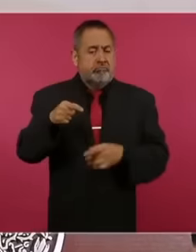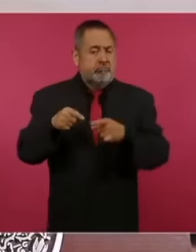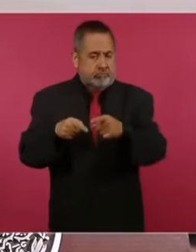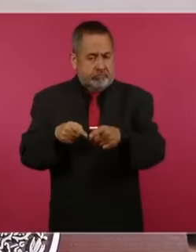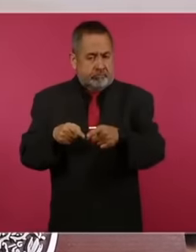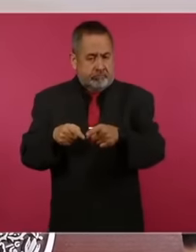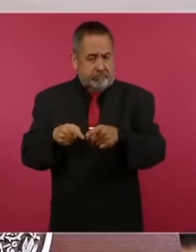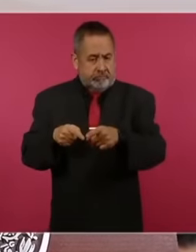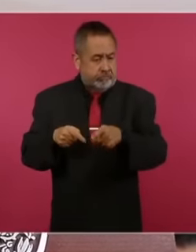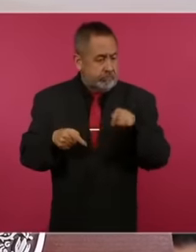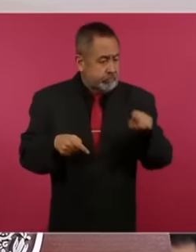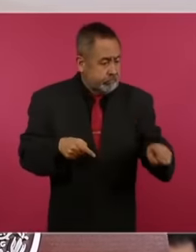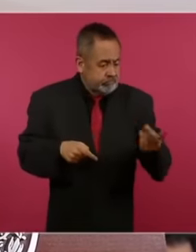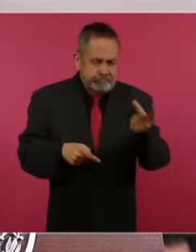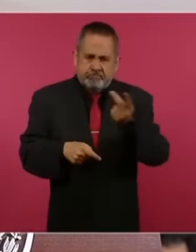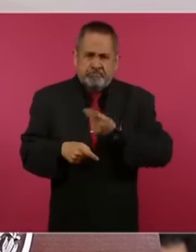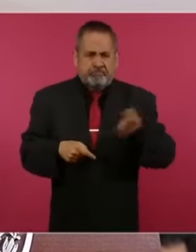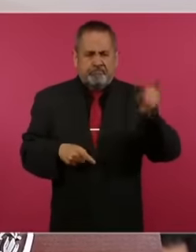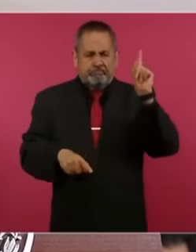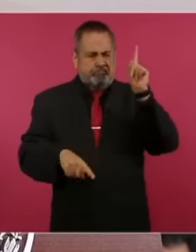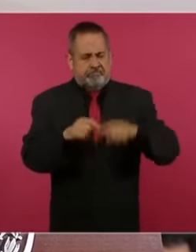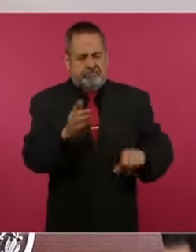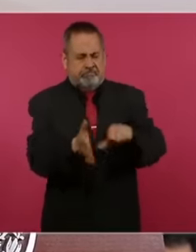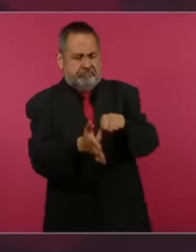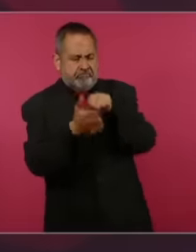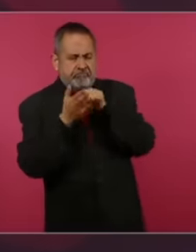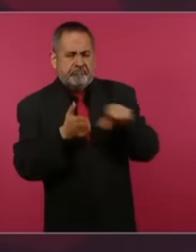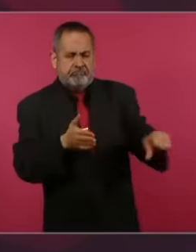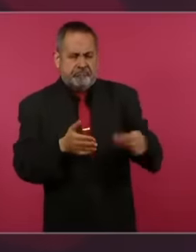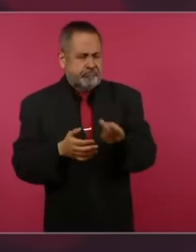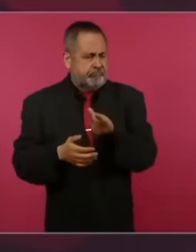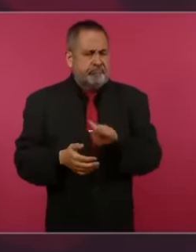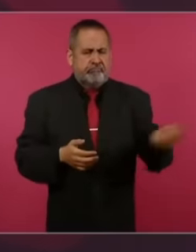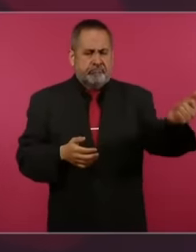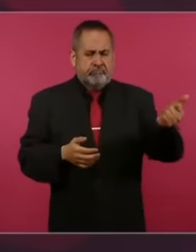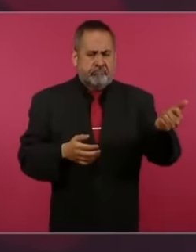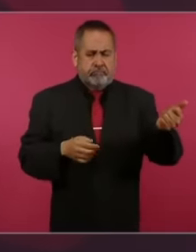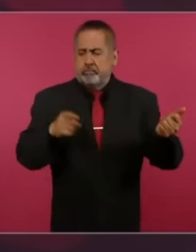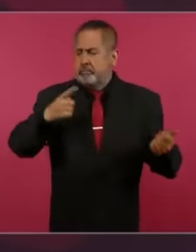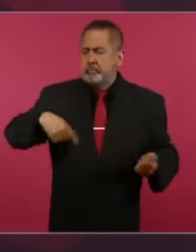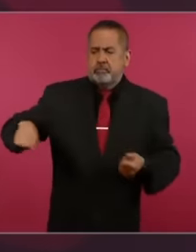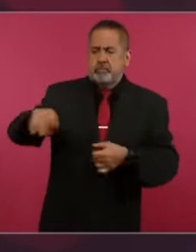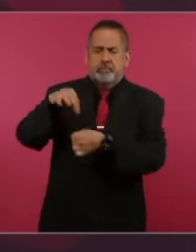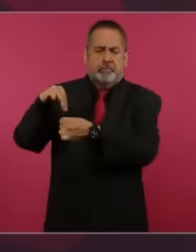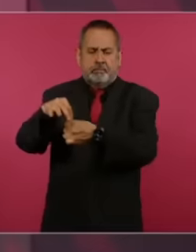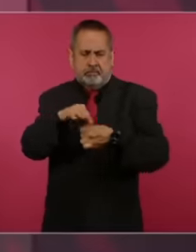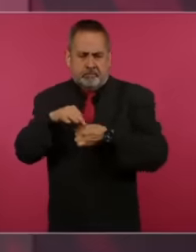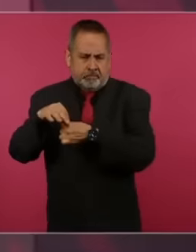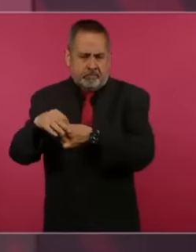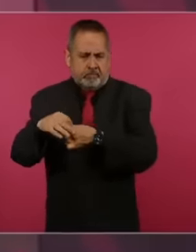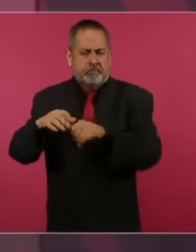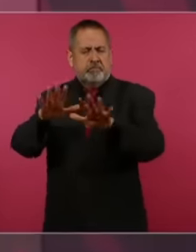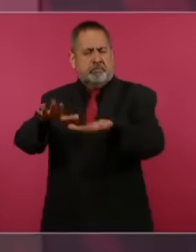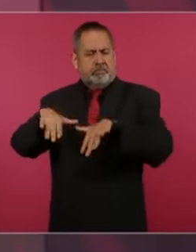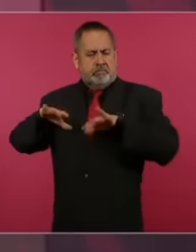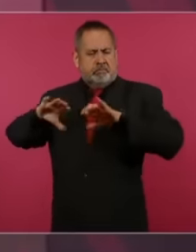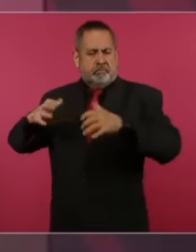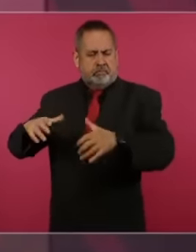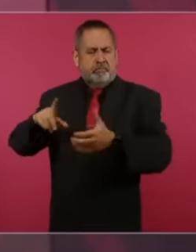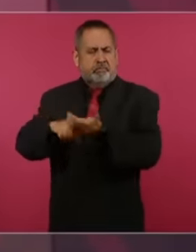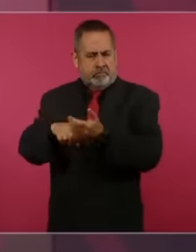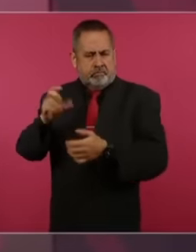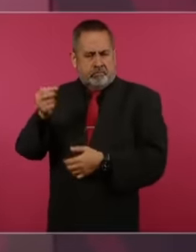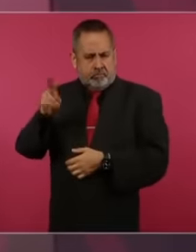definitive expulsion of a member state, it should be voted on in the general assembly and it